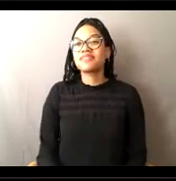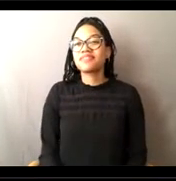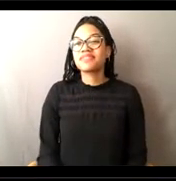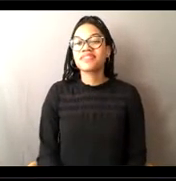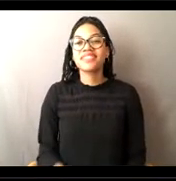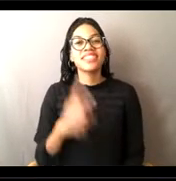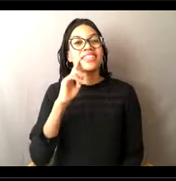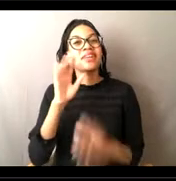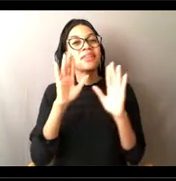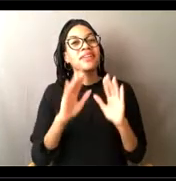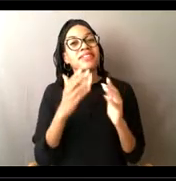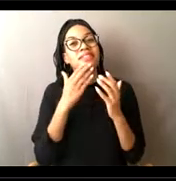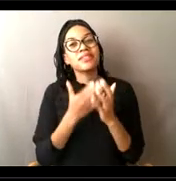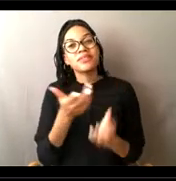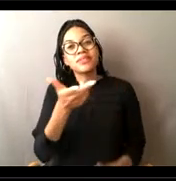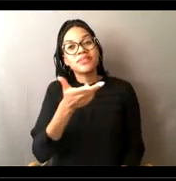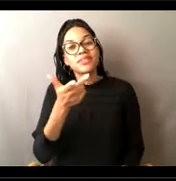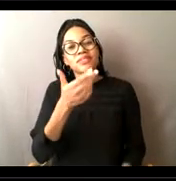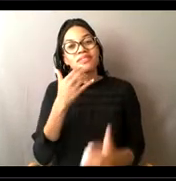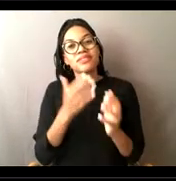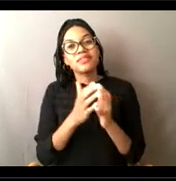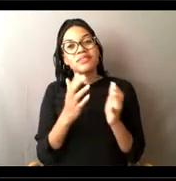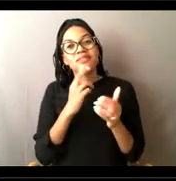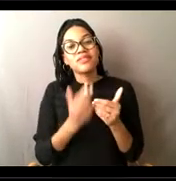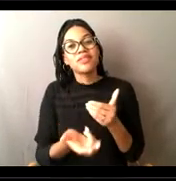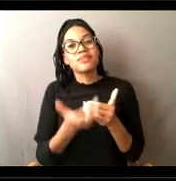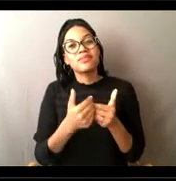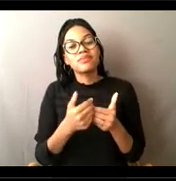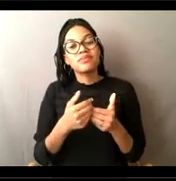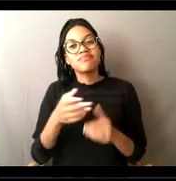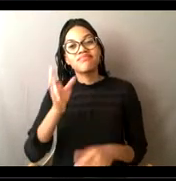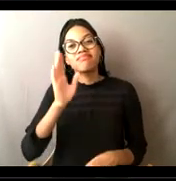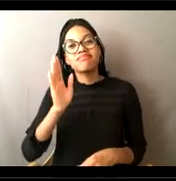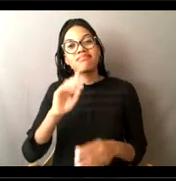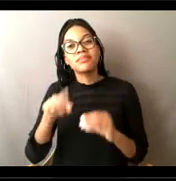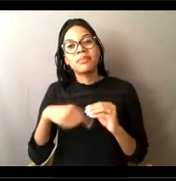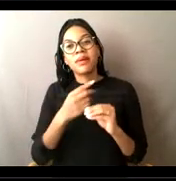Well, thank you to all three of you for coming on and sharing all this information about your jobs with us